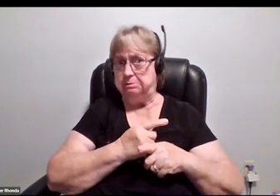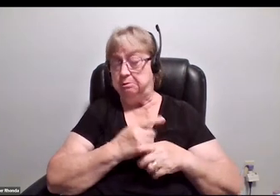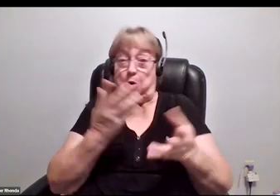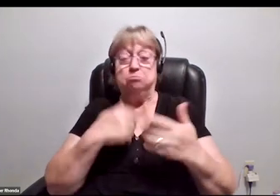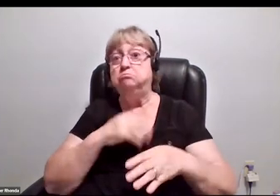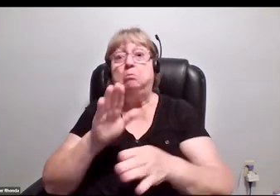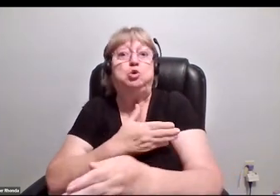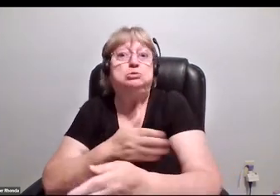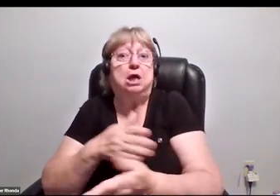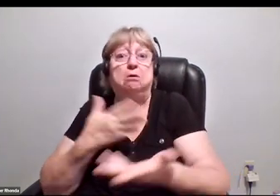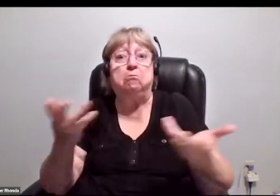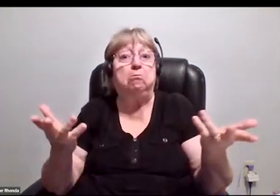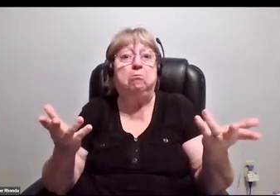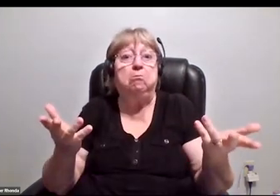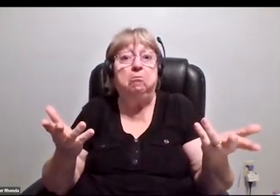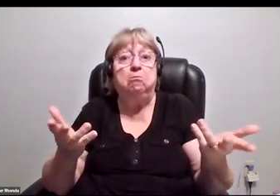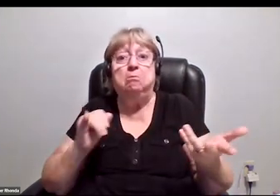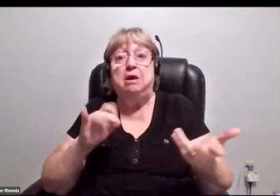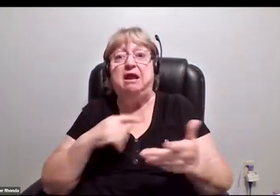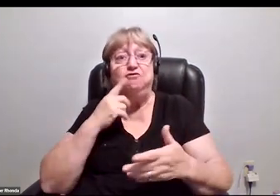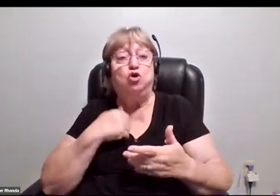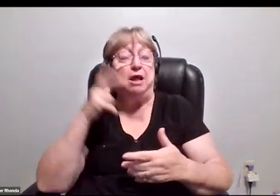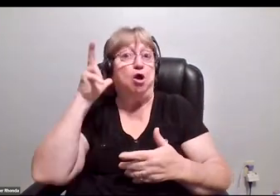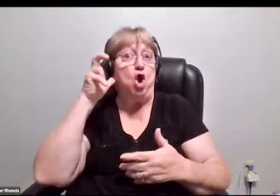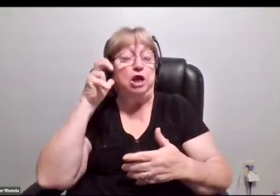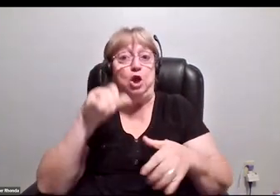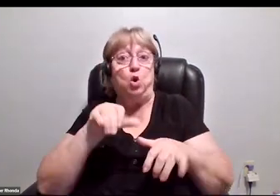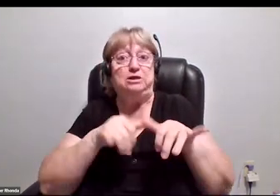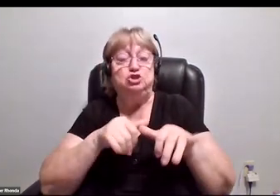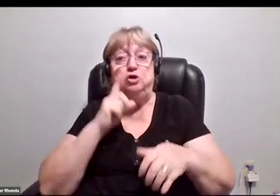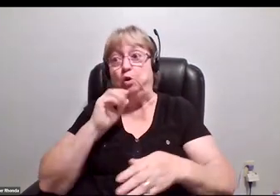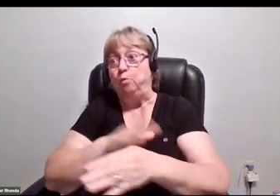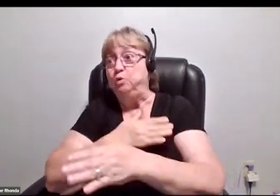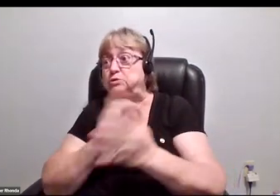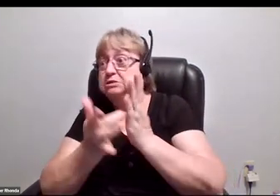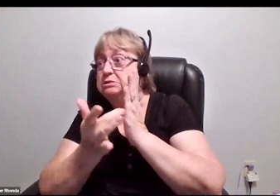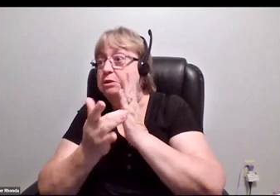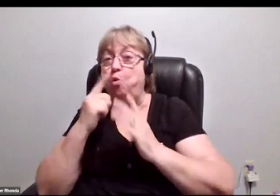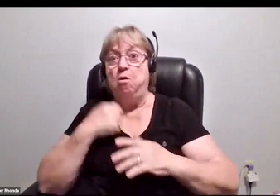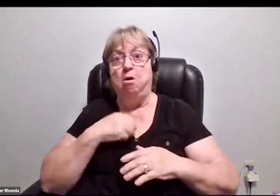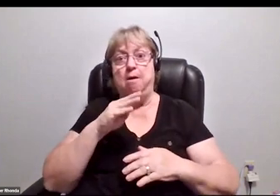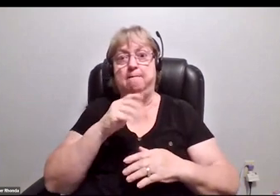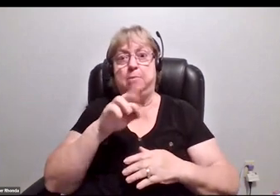or even if it's music and you're into audio engineering and music technology, or whether it's marine biology,